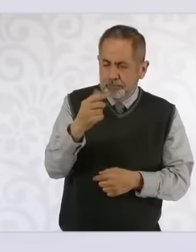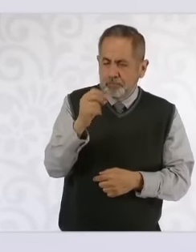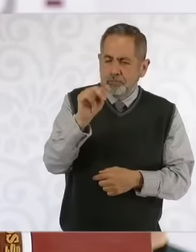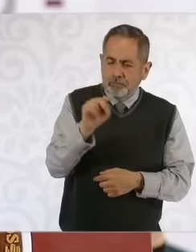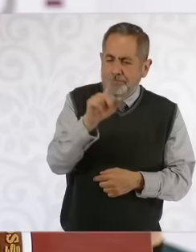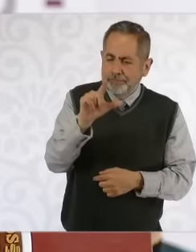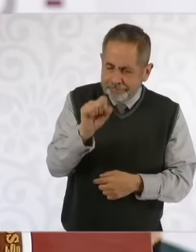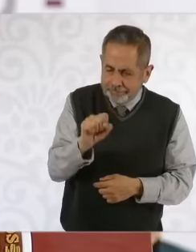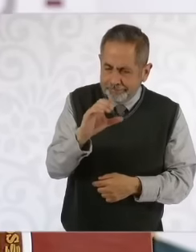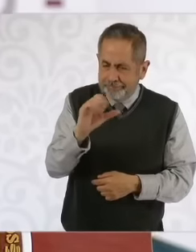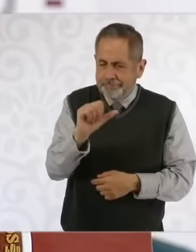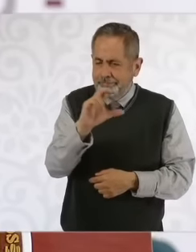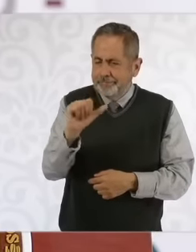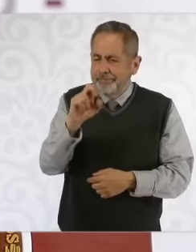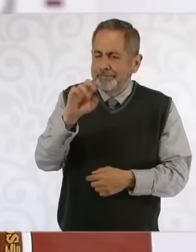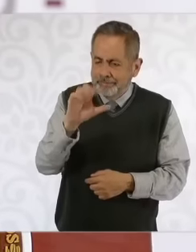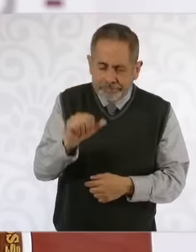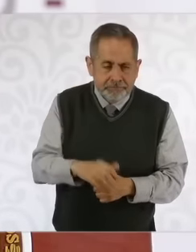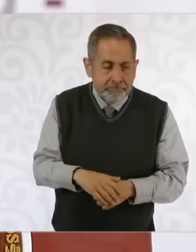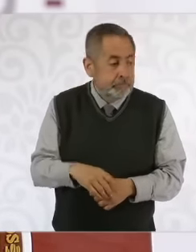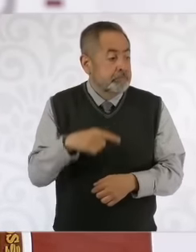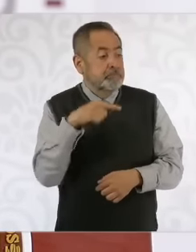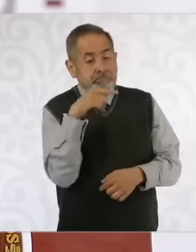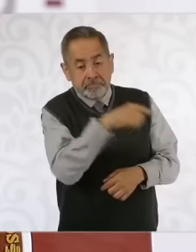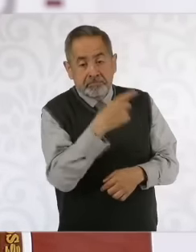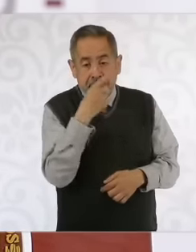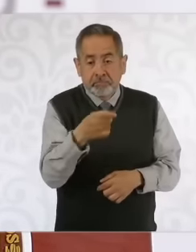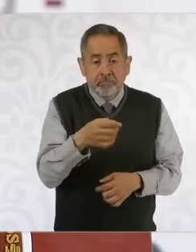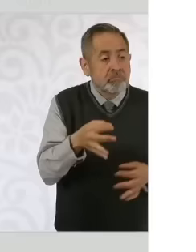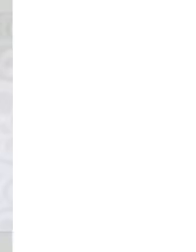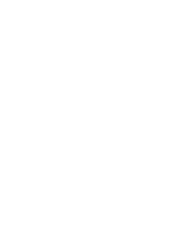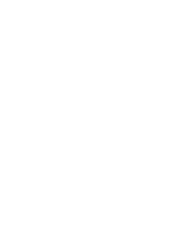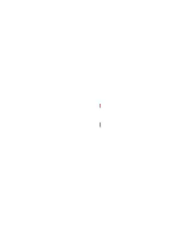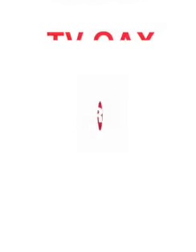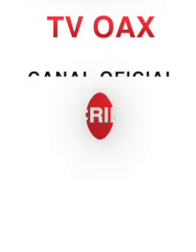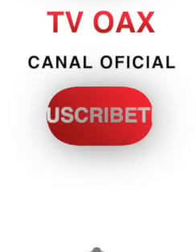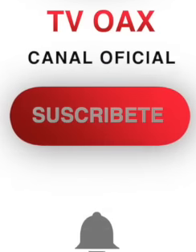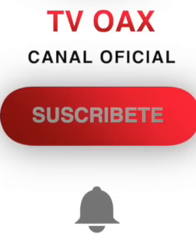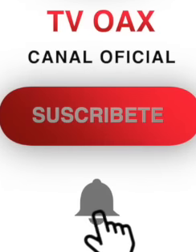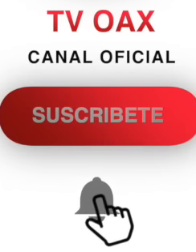saying that they are going to vote for many judges and that the people are going to be